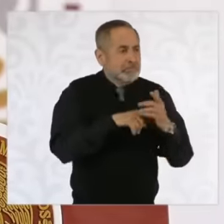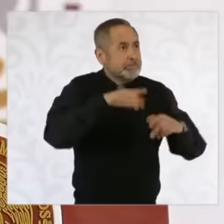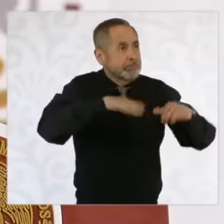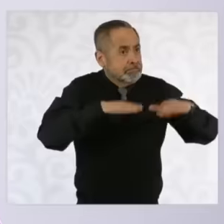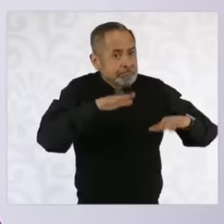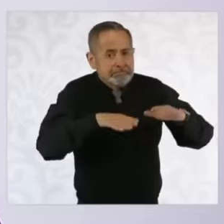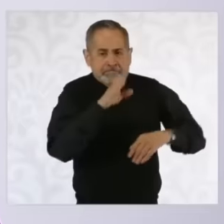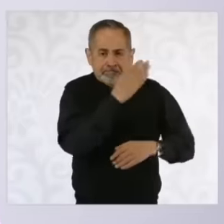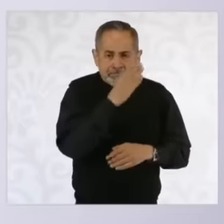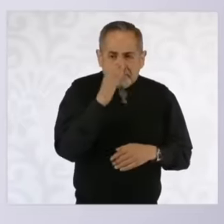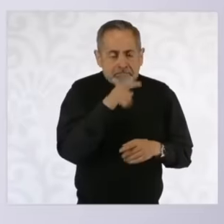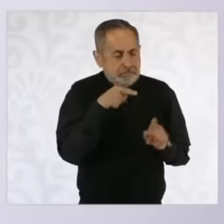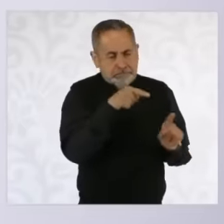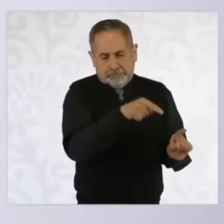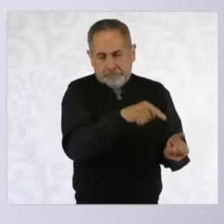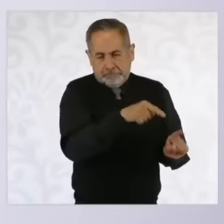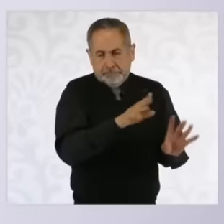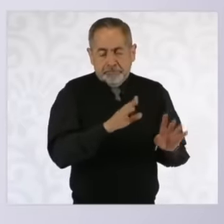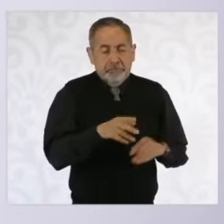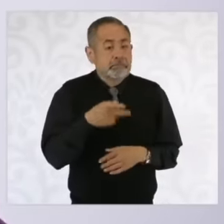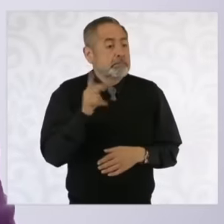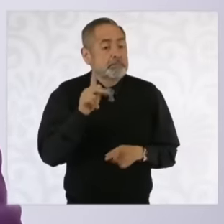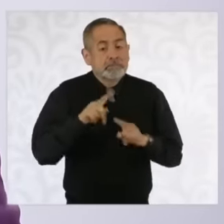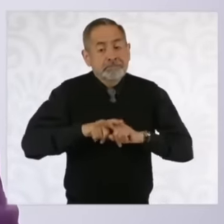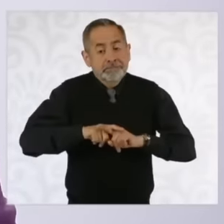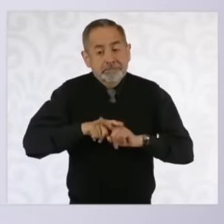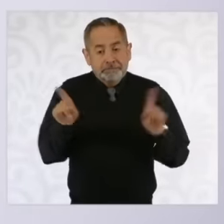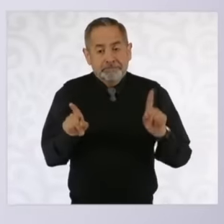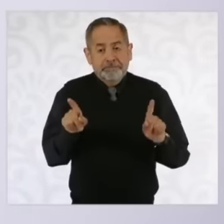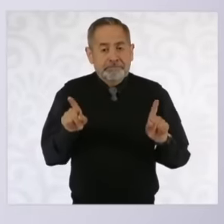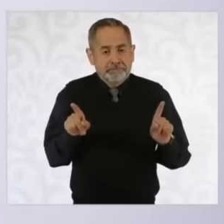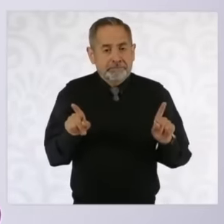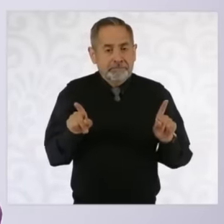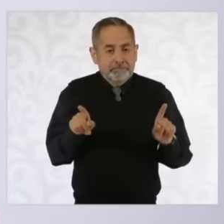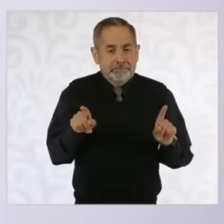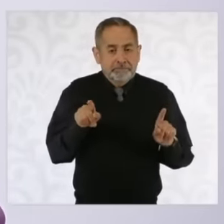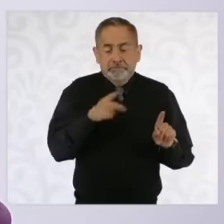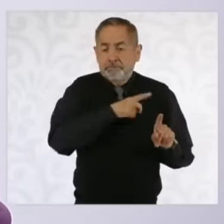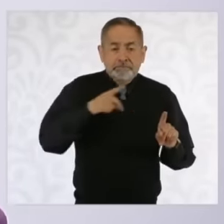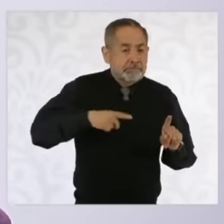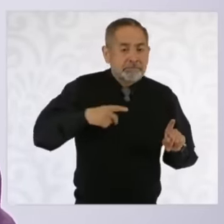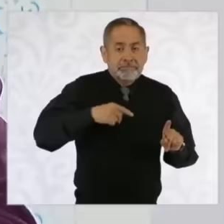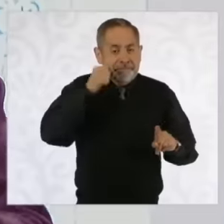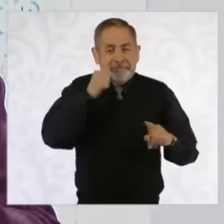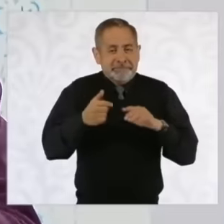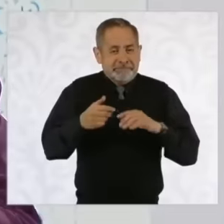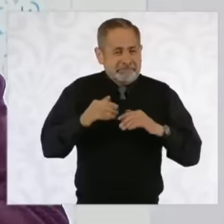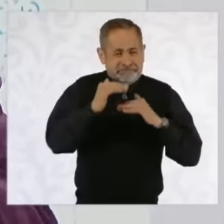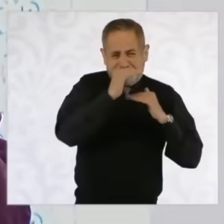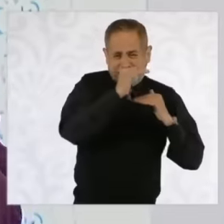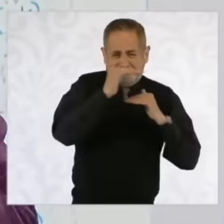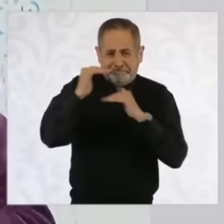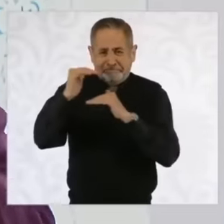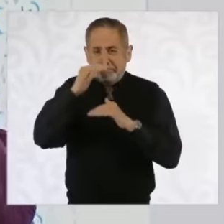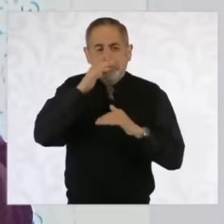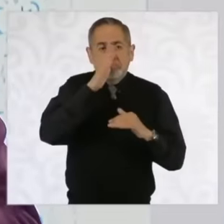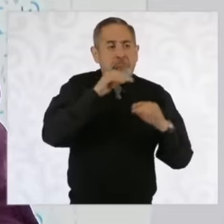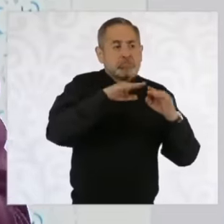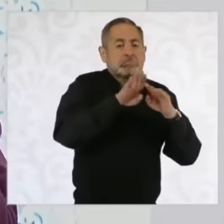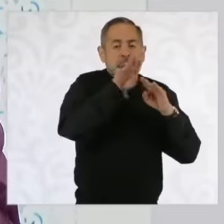but the electrical system must receive constant energy because if not then these intermittencies